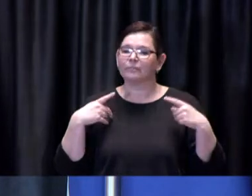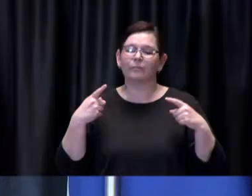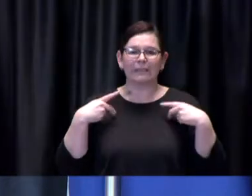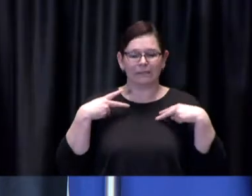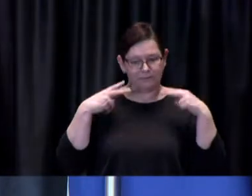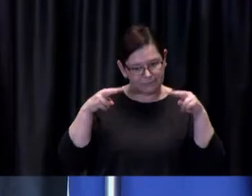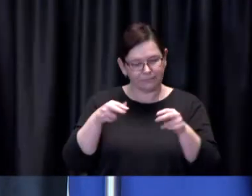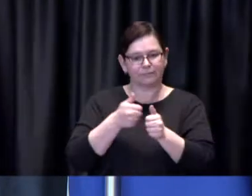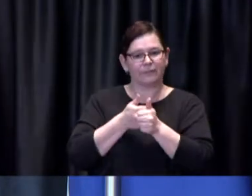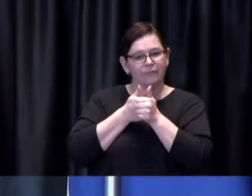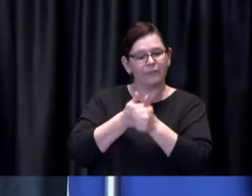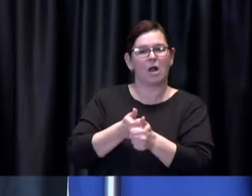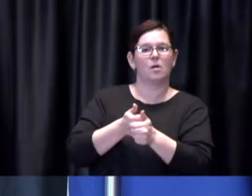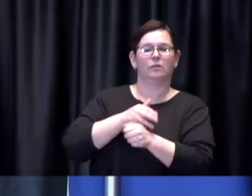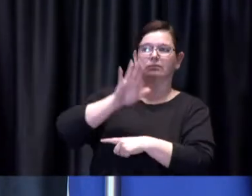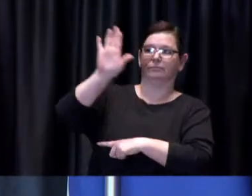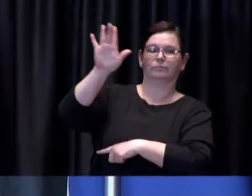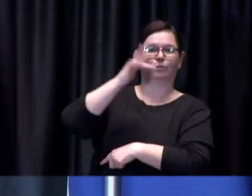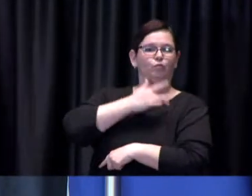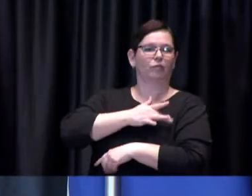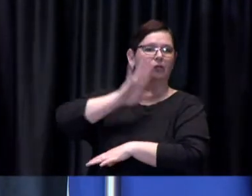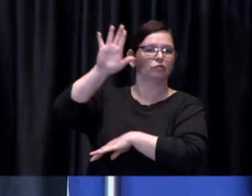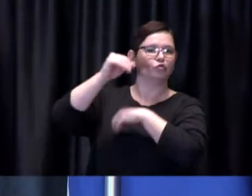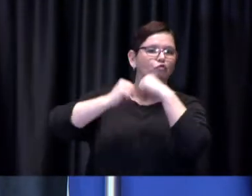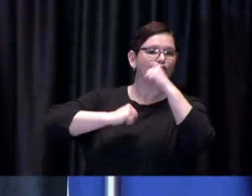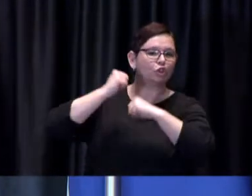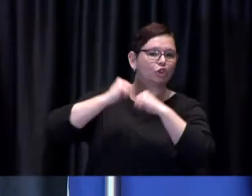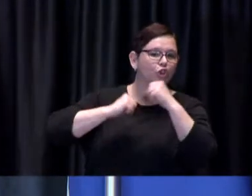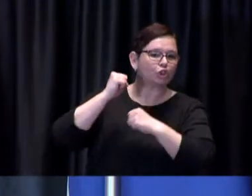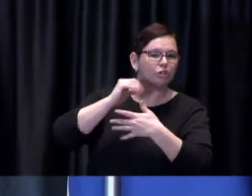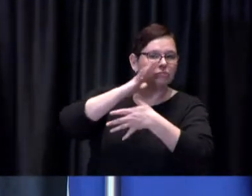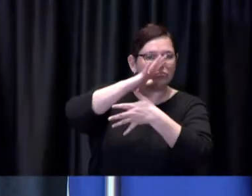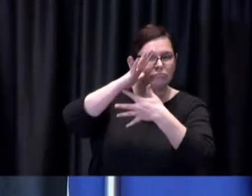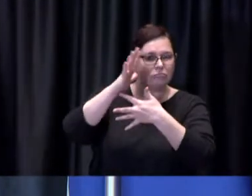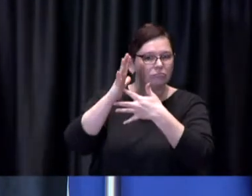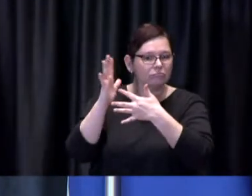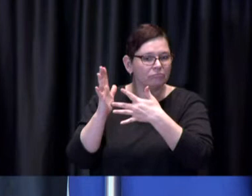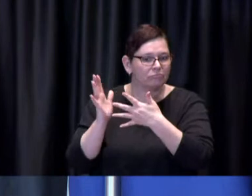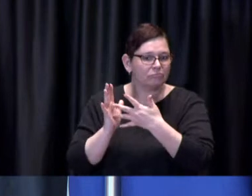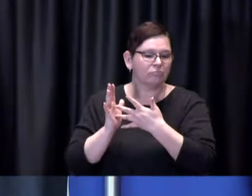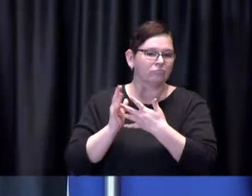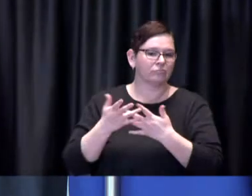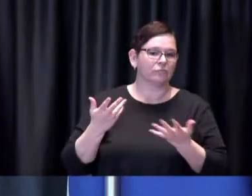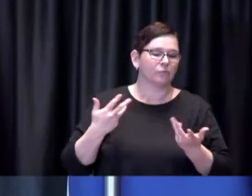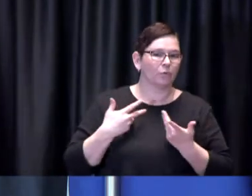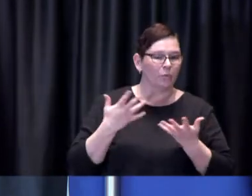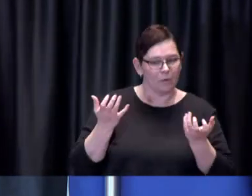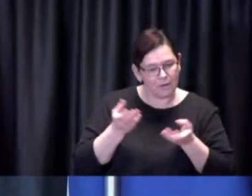provide you know efficient and effective means by which to vaccinate the entire population